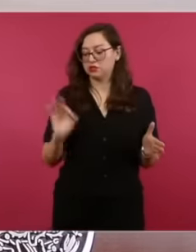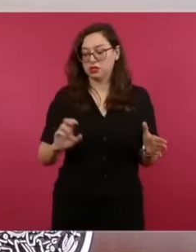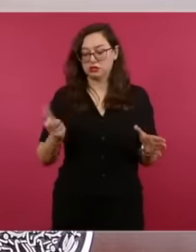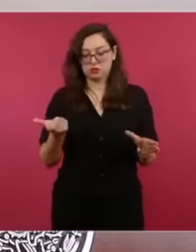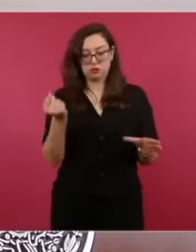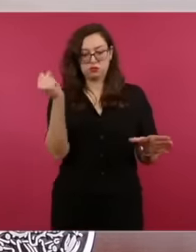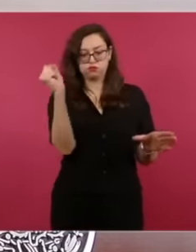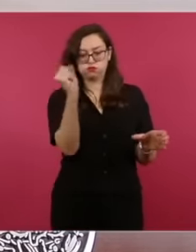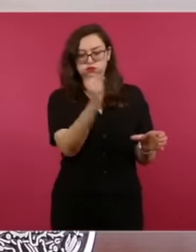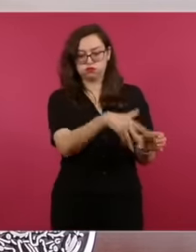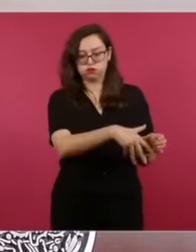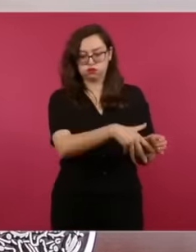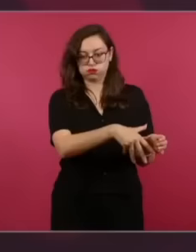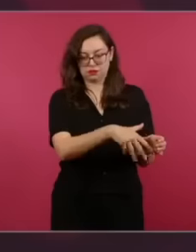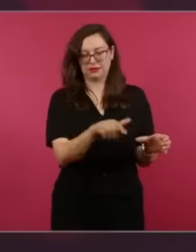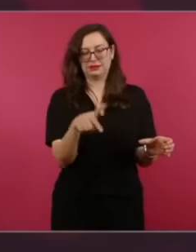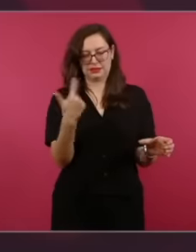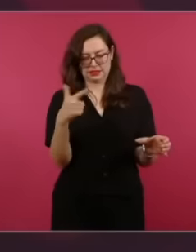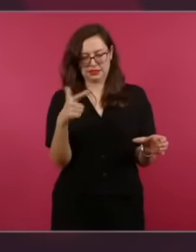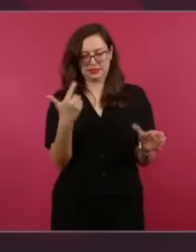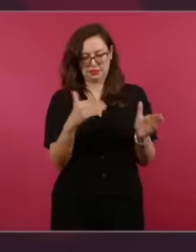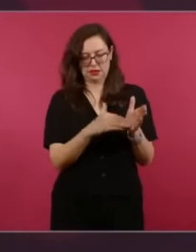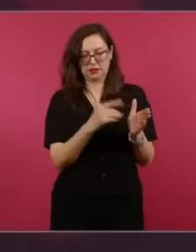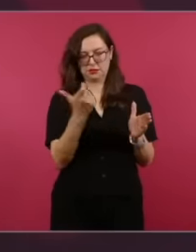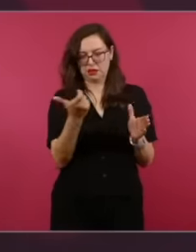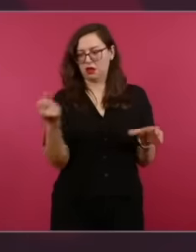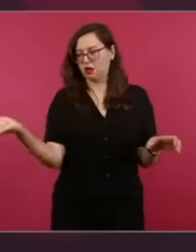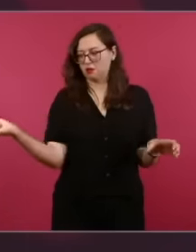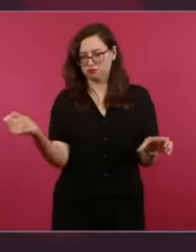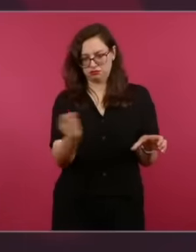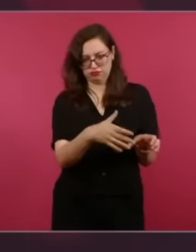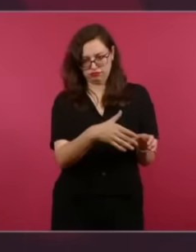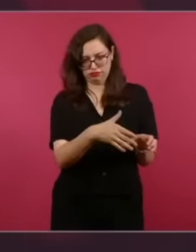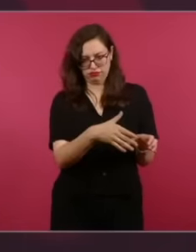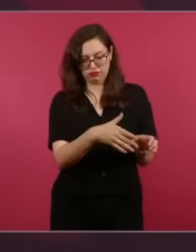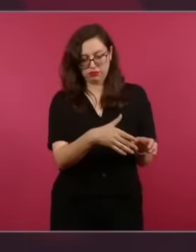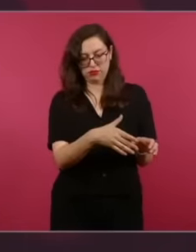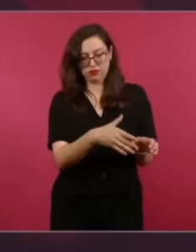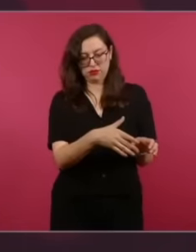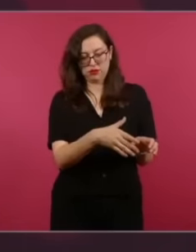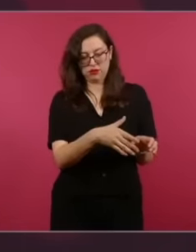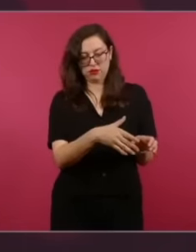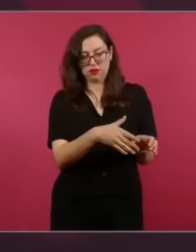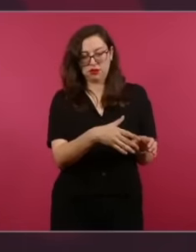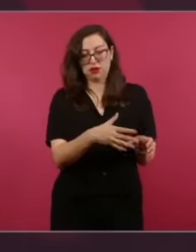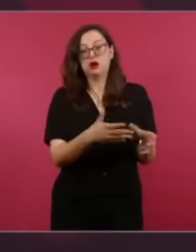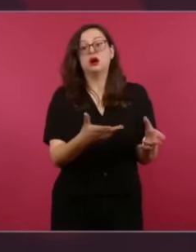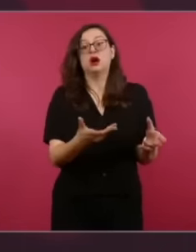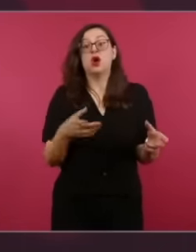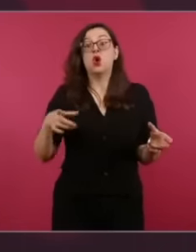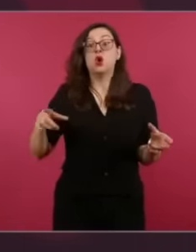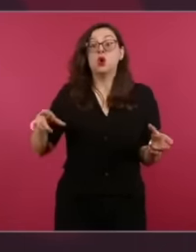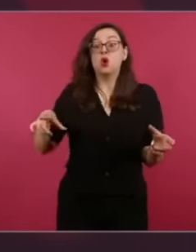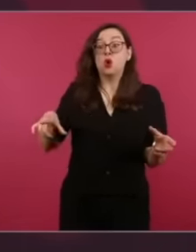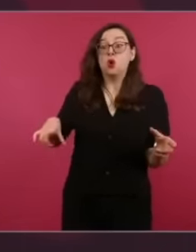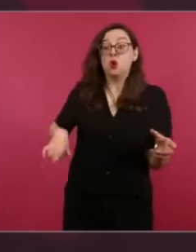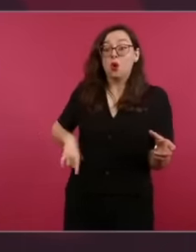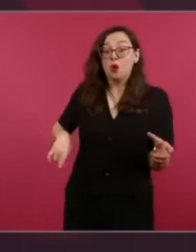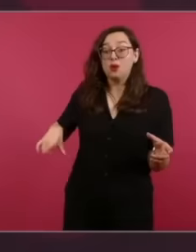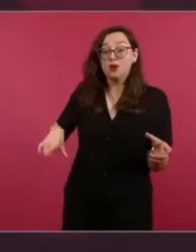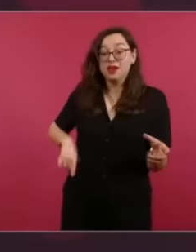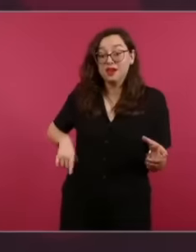13,000, and the government, with the people's money budget